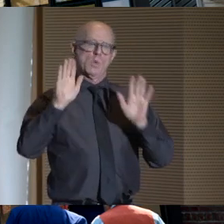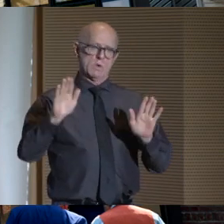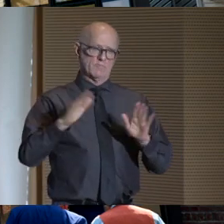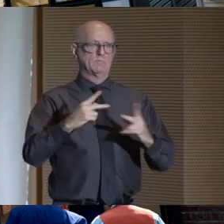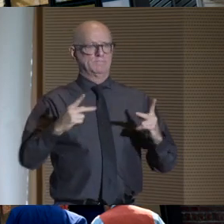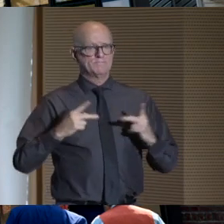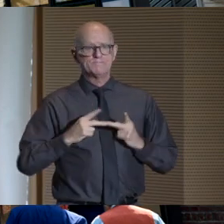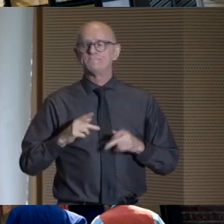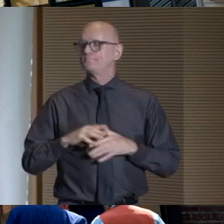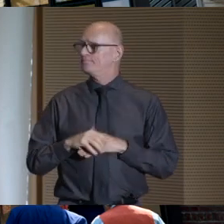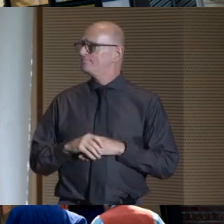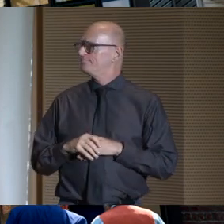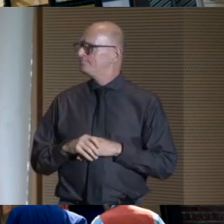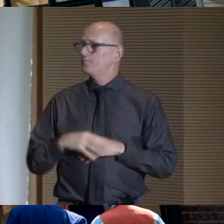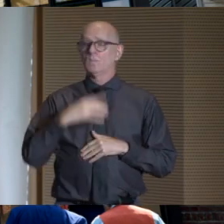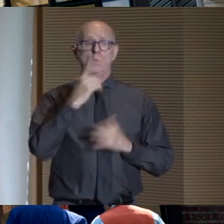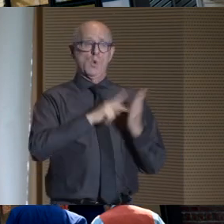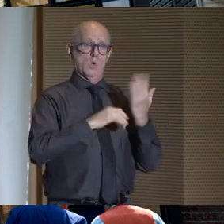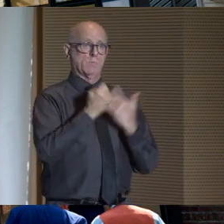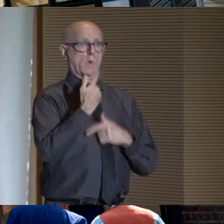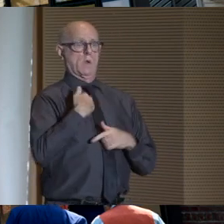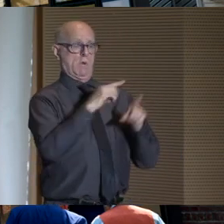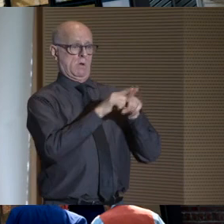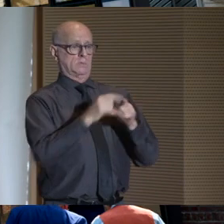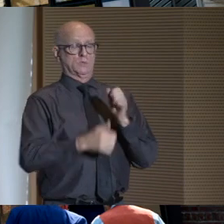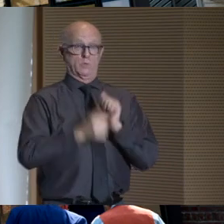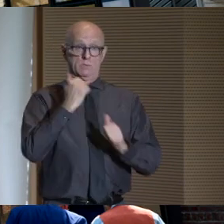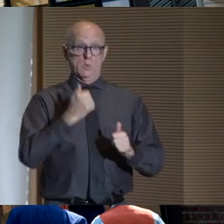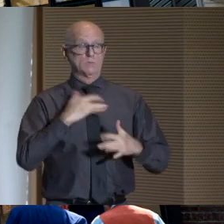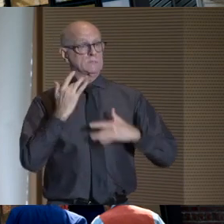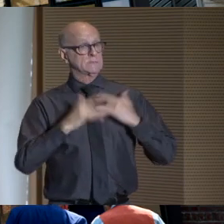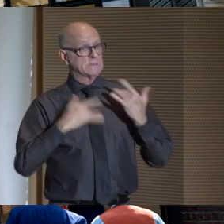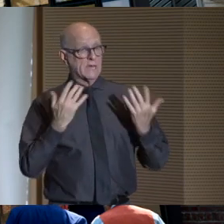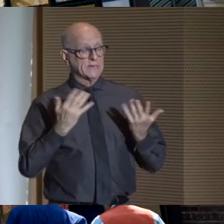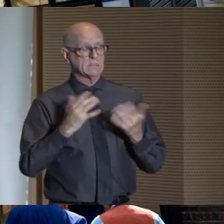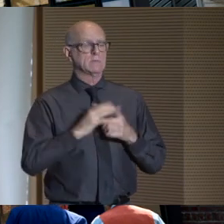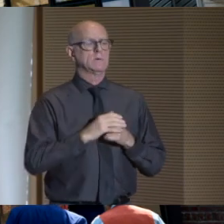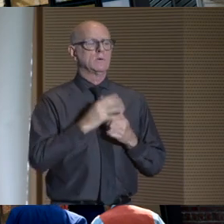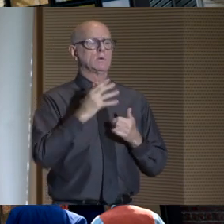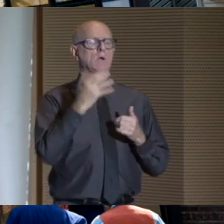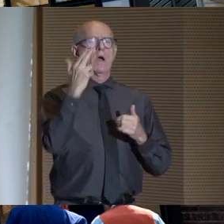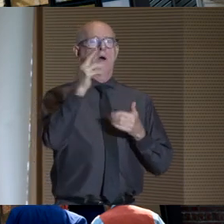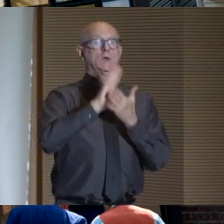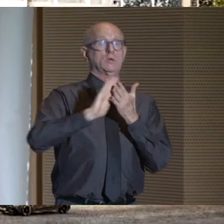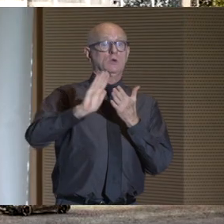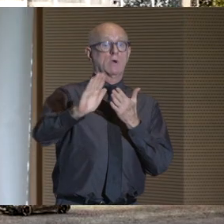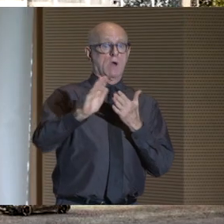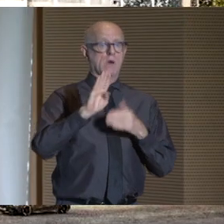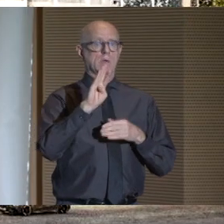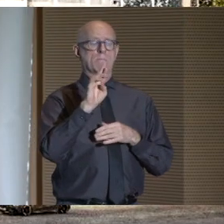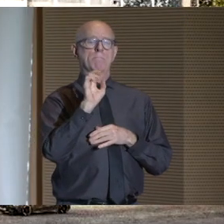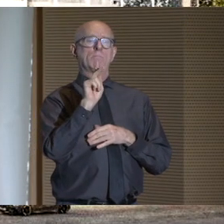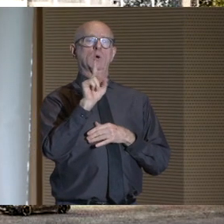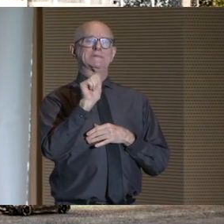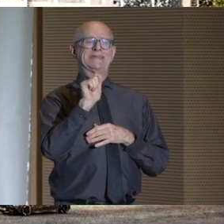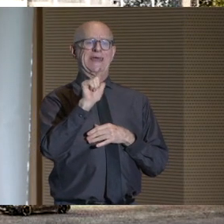It's a wonderful space. One of the projects that we're also most excited about is the transformation of Hunter's College